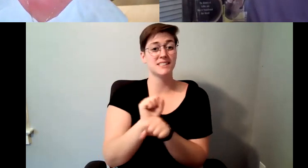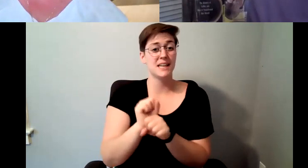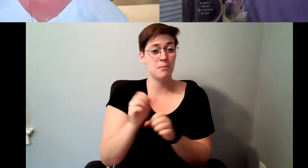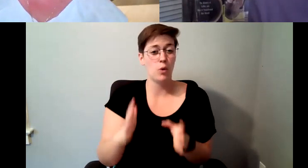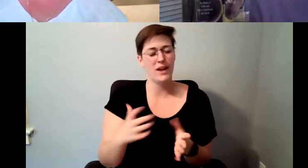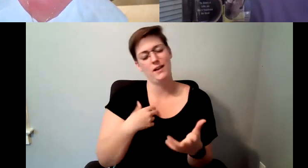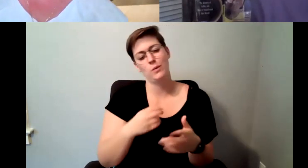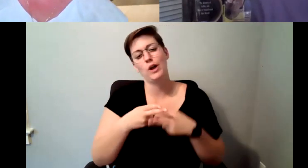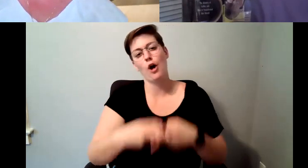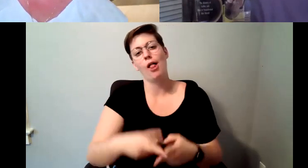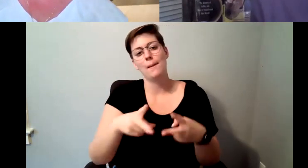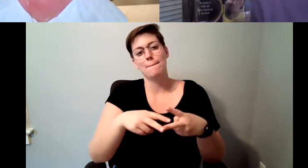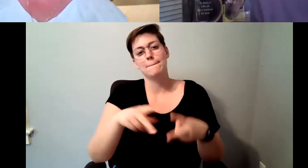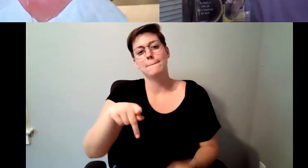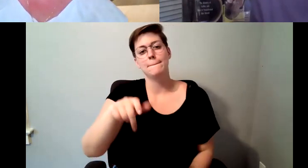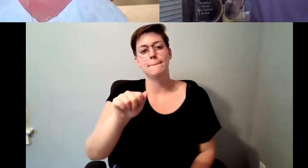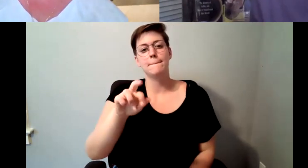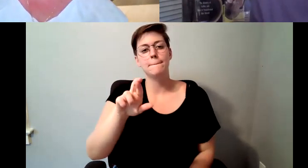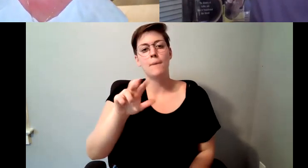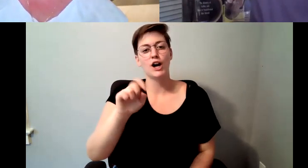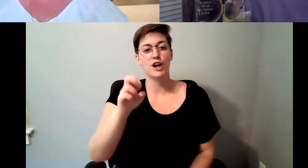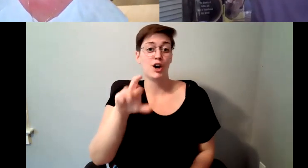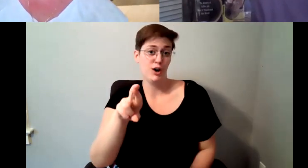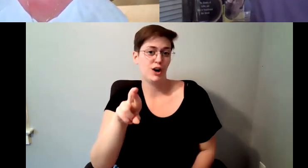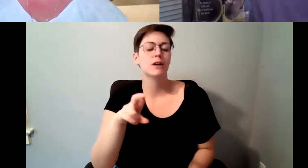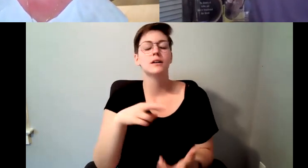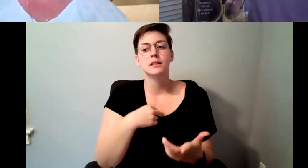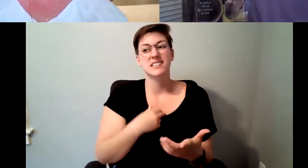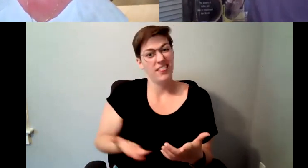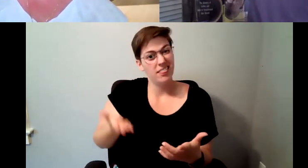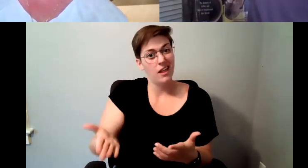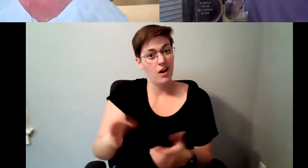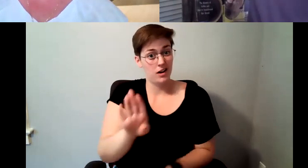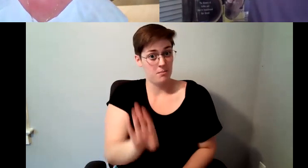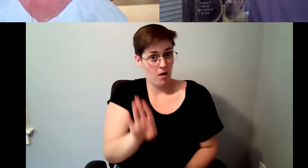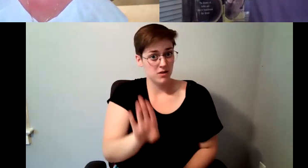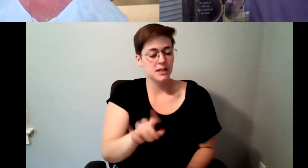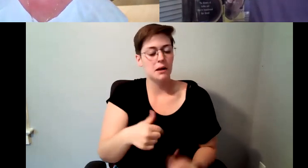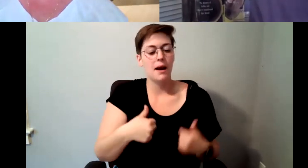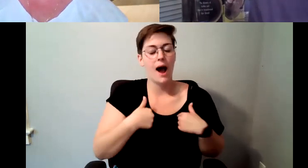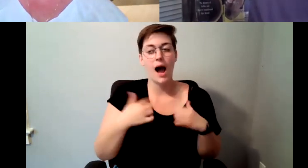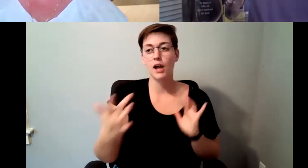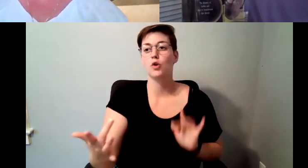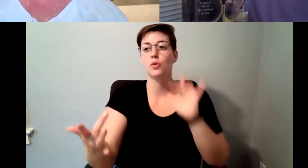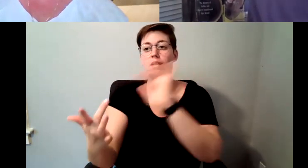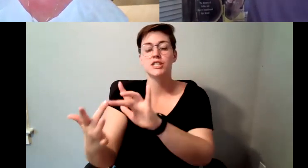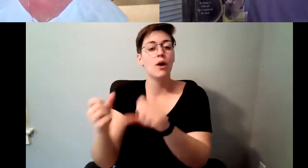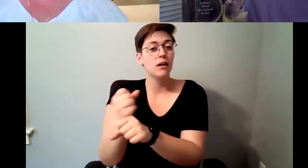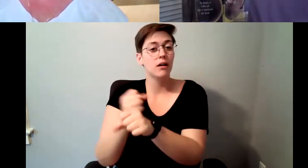D. Major Cohen: In Boston I had I had reached out to the coffee education team with great